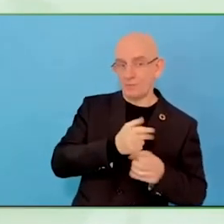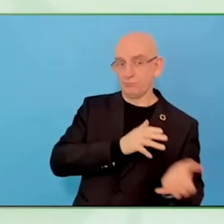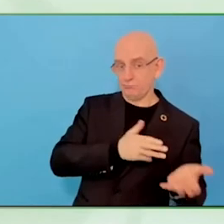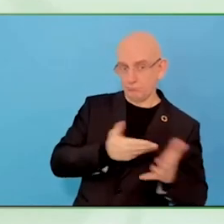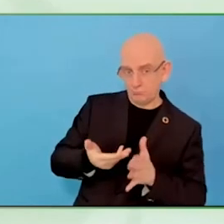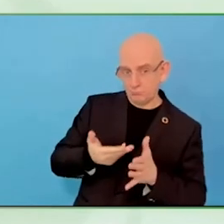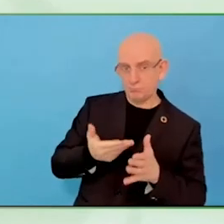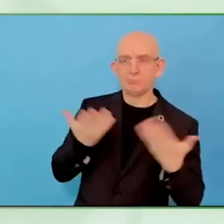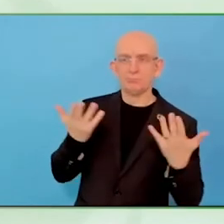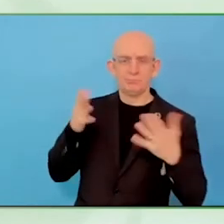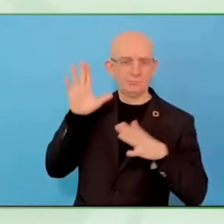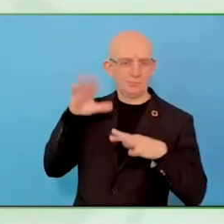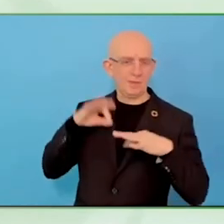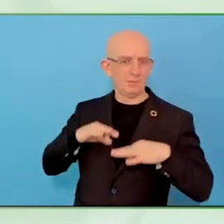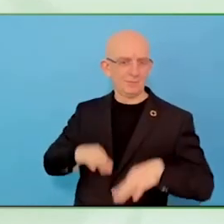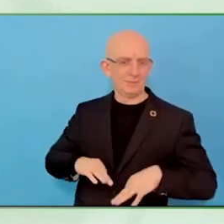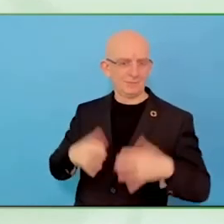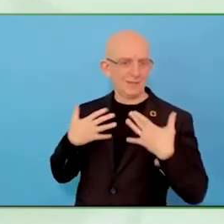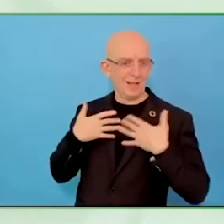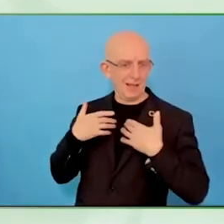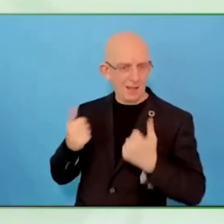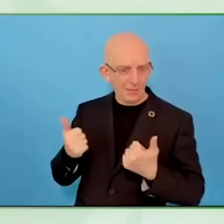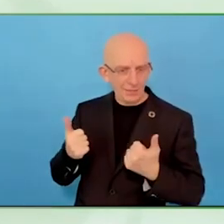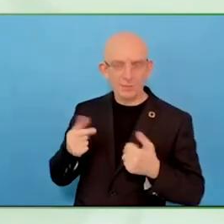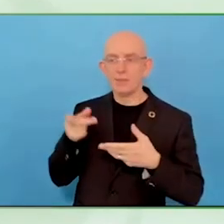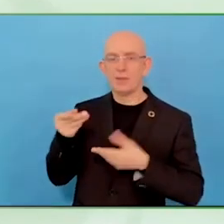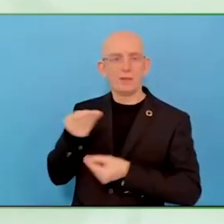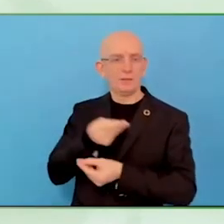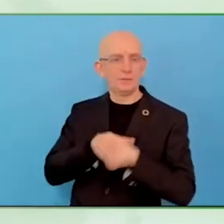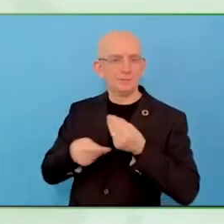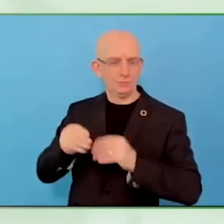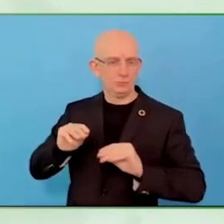I wonder if you can tell the audience a little bit about why the